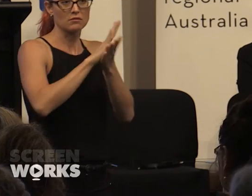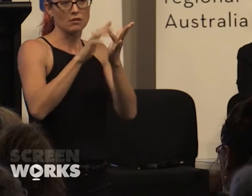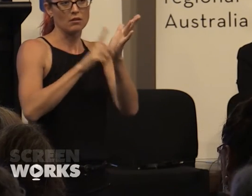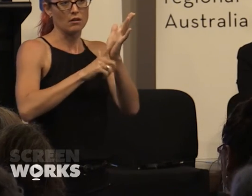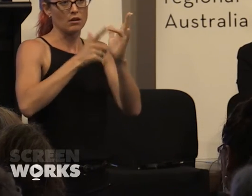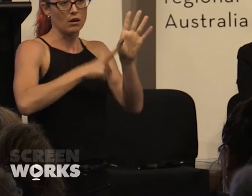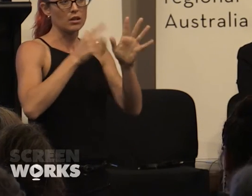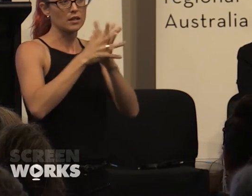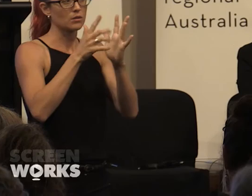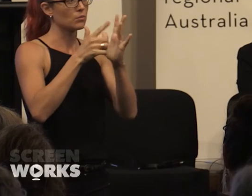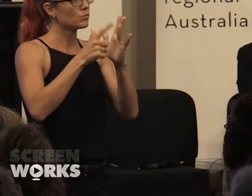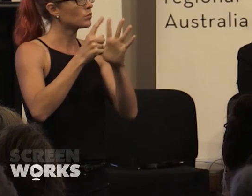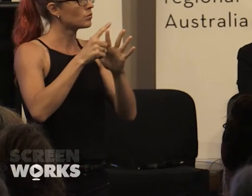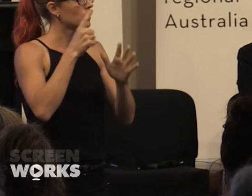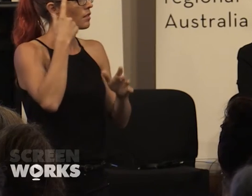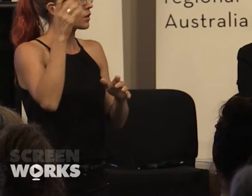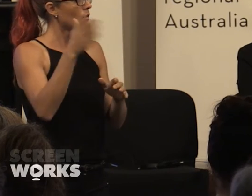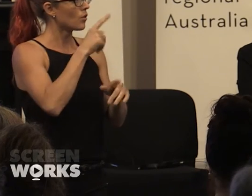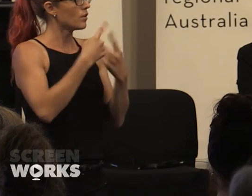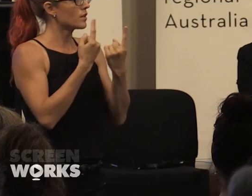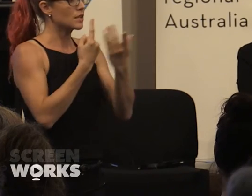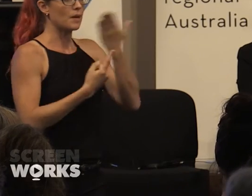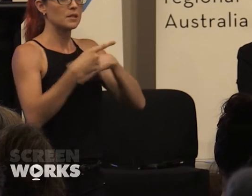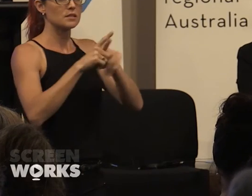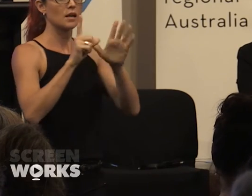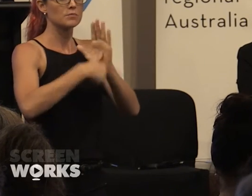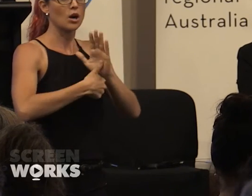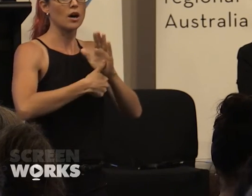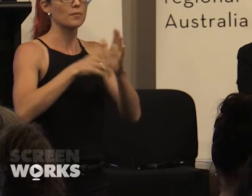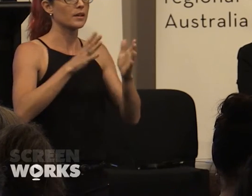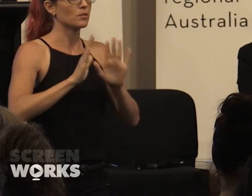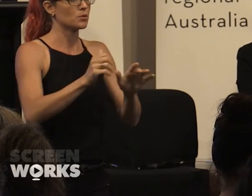I think all of those things happening at once, the pushback on the red carpet with actors saying 'ask better